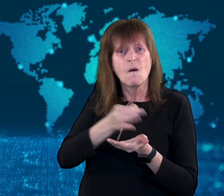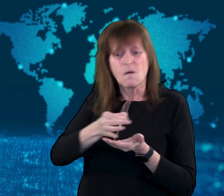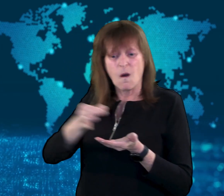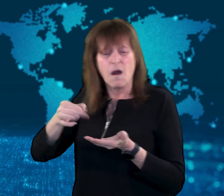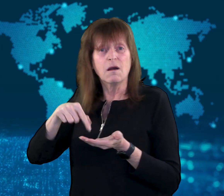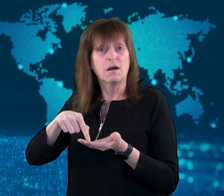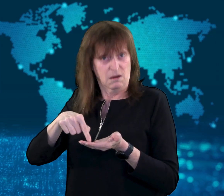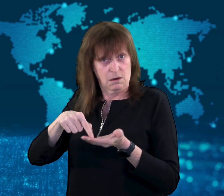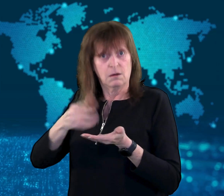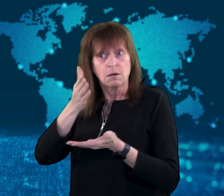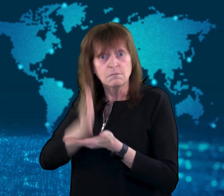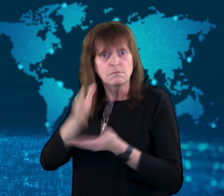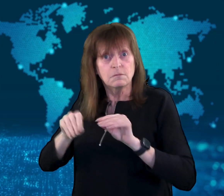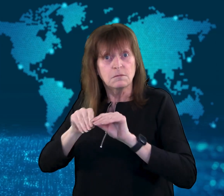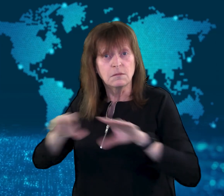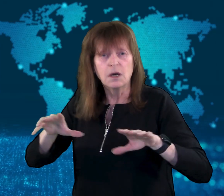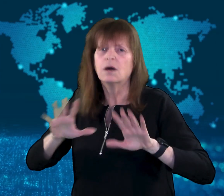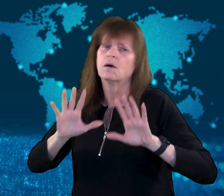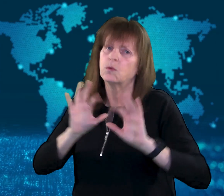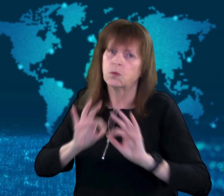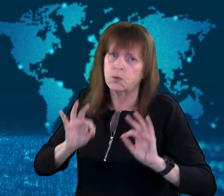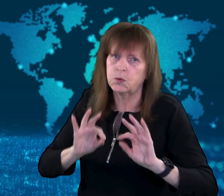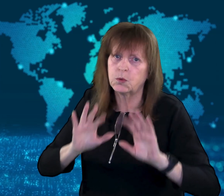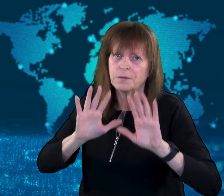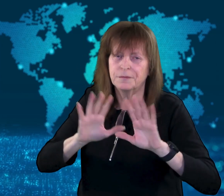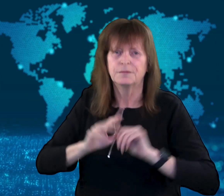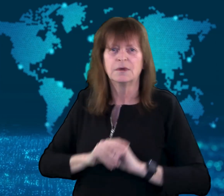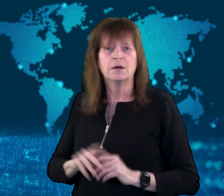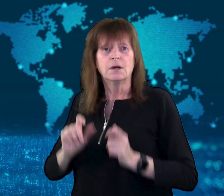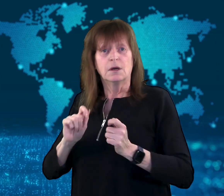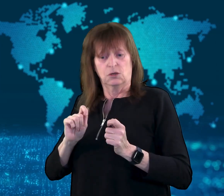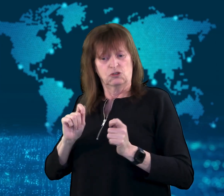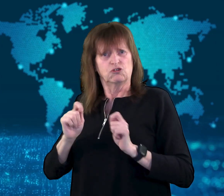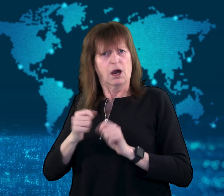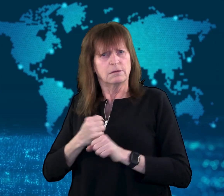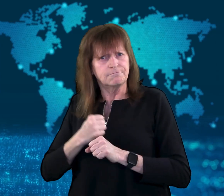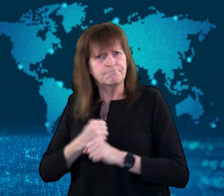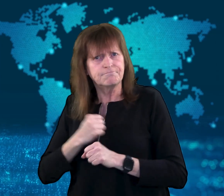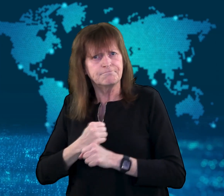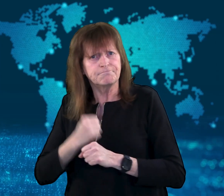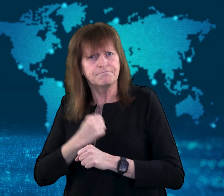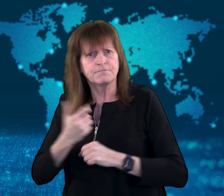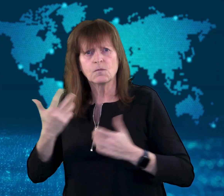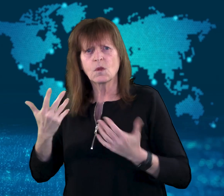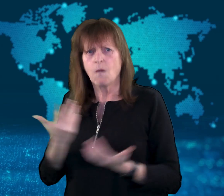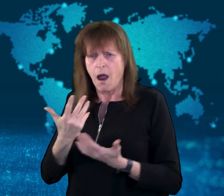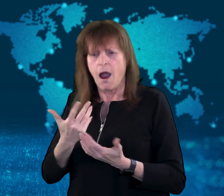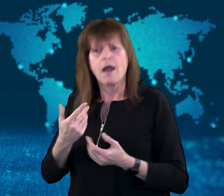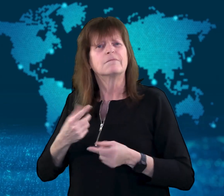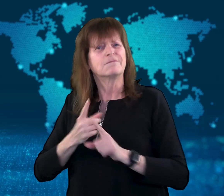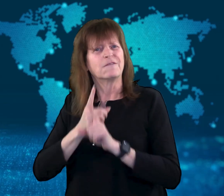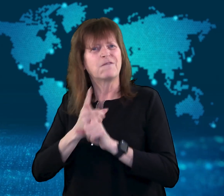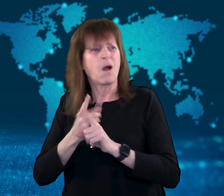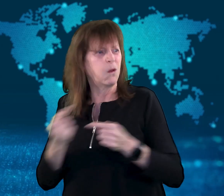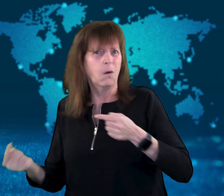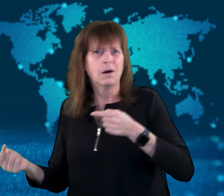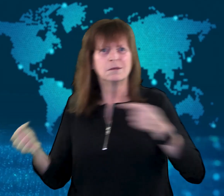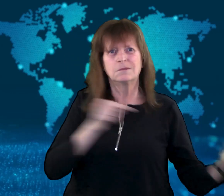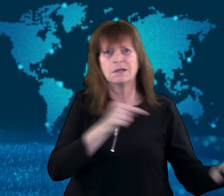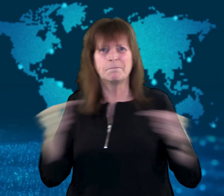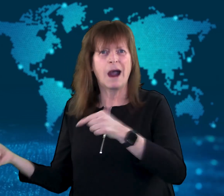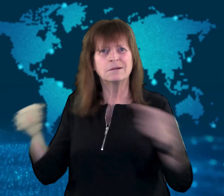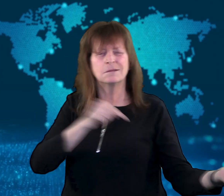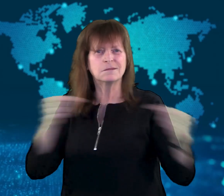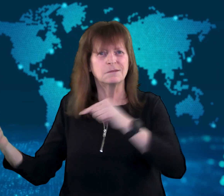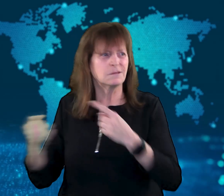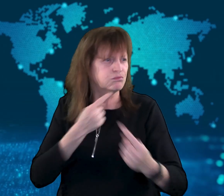The change being made to the bill has been met with debate.